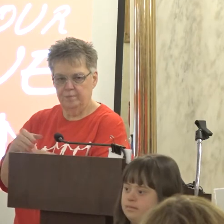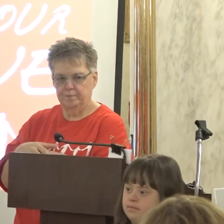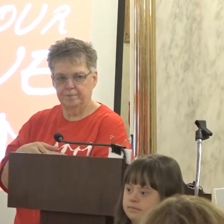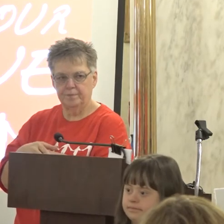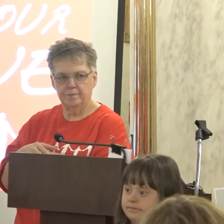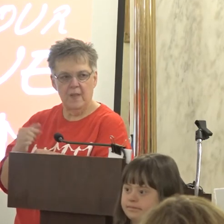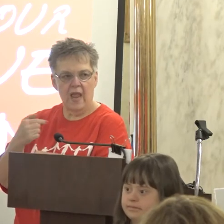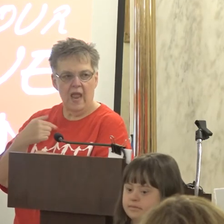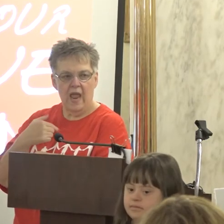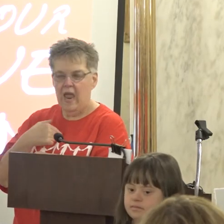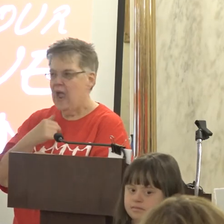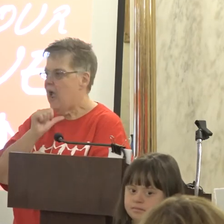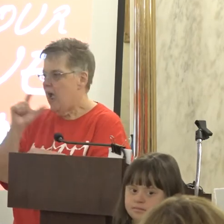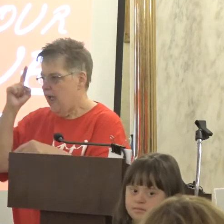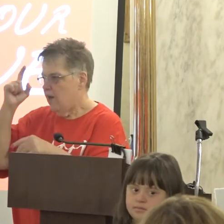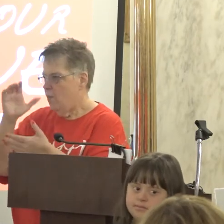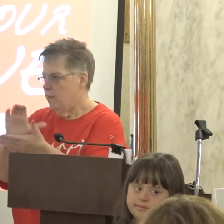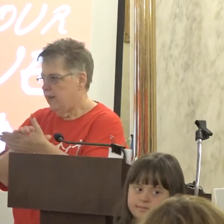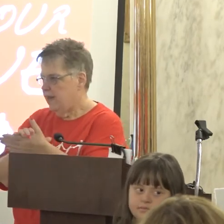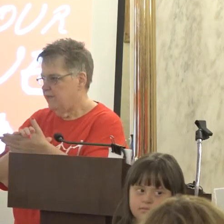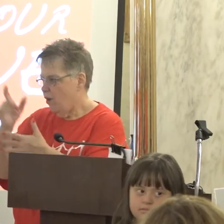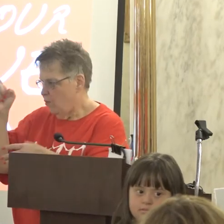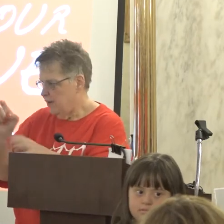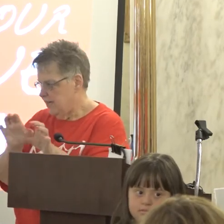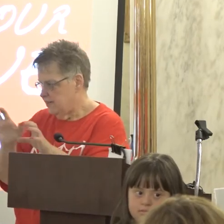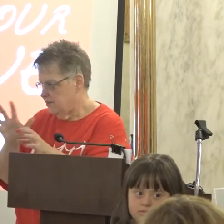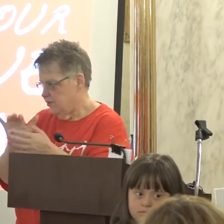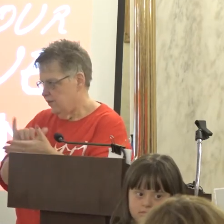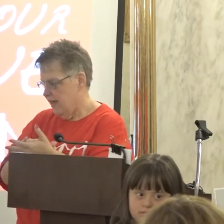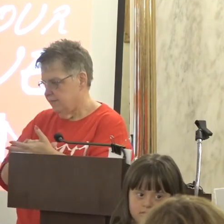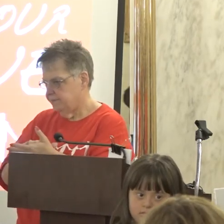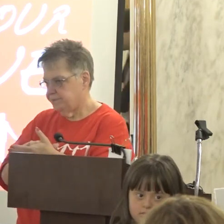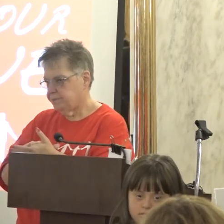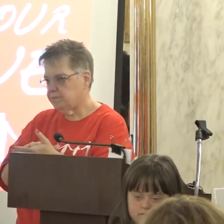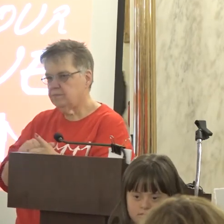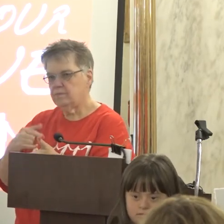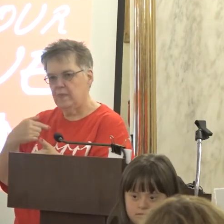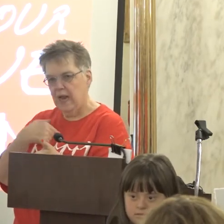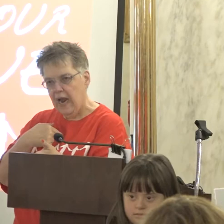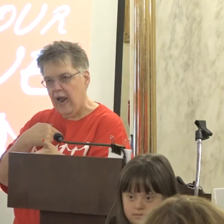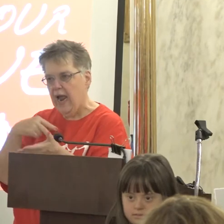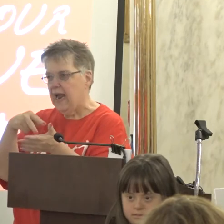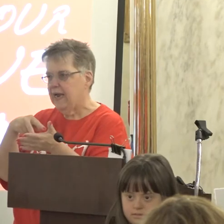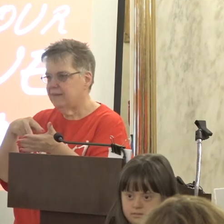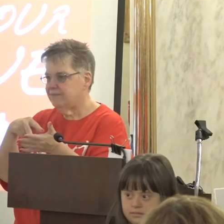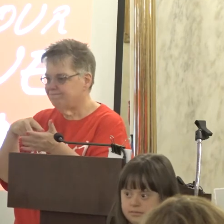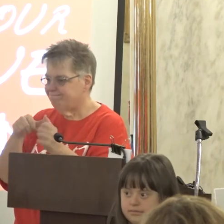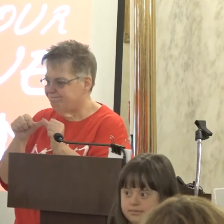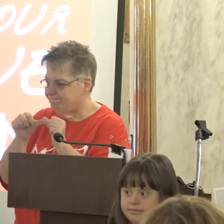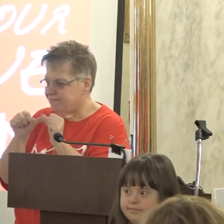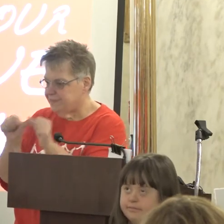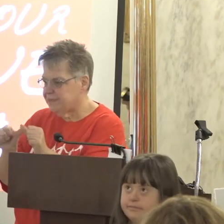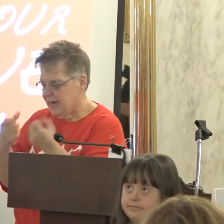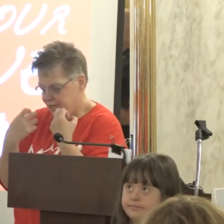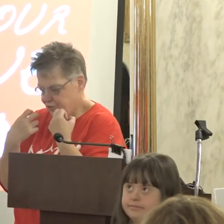I don't believe we should do that I have stood as strongly as I know how to stand